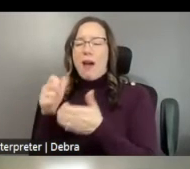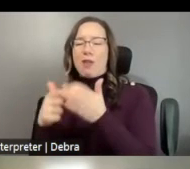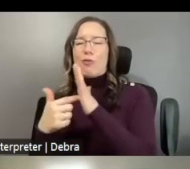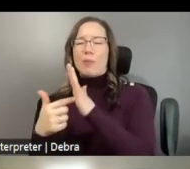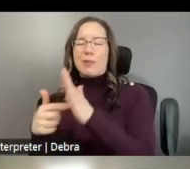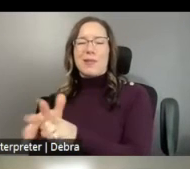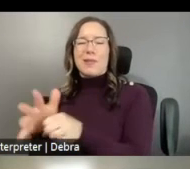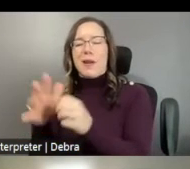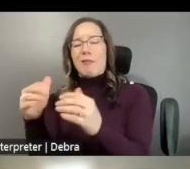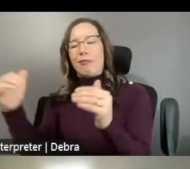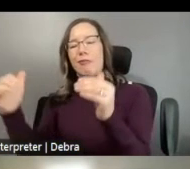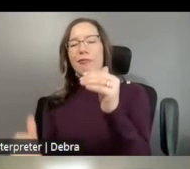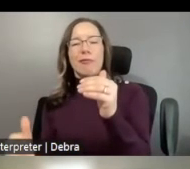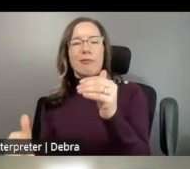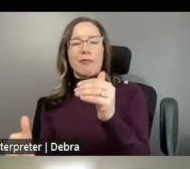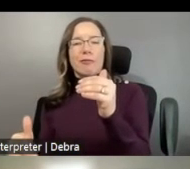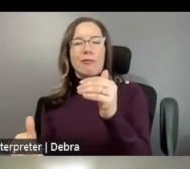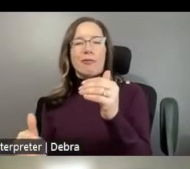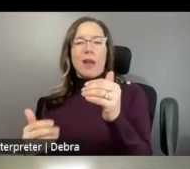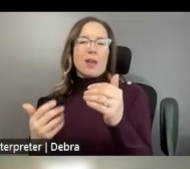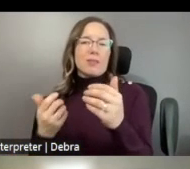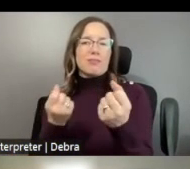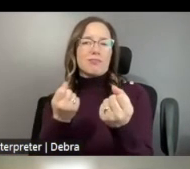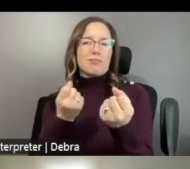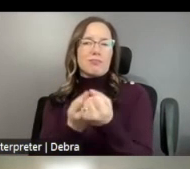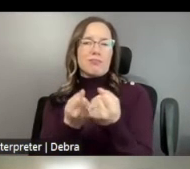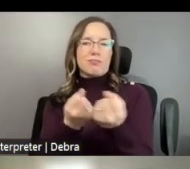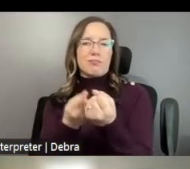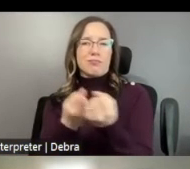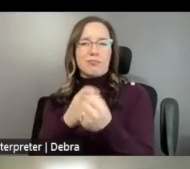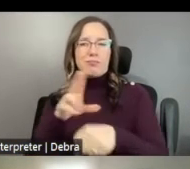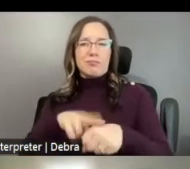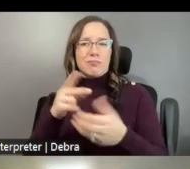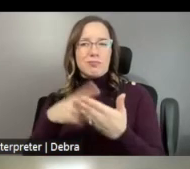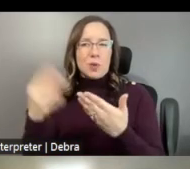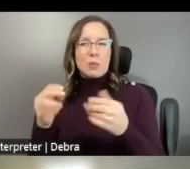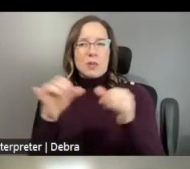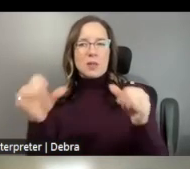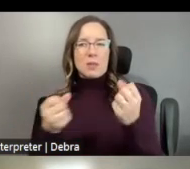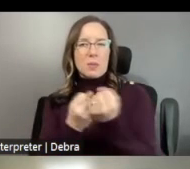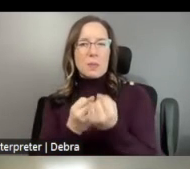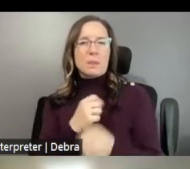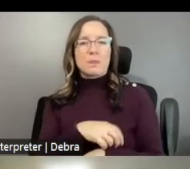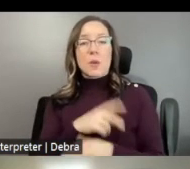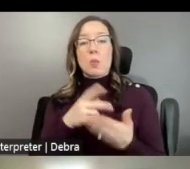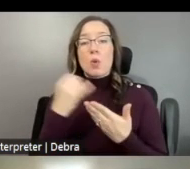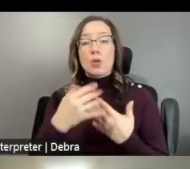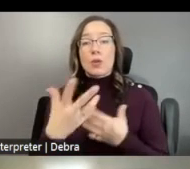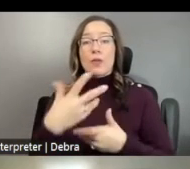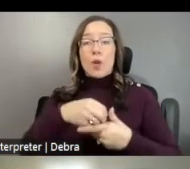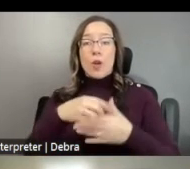OF SUPPORT AND FOR PROJECTS THAT INVOLVE THE PRESENTATION OF ARTISTS. A COMPETITIVE